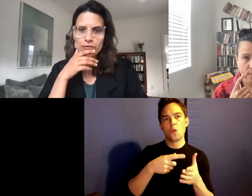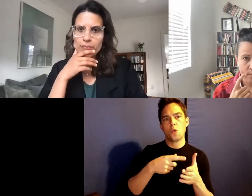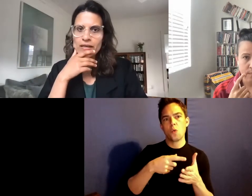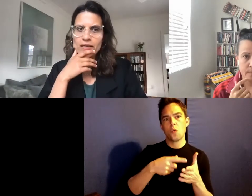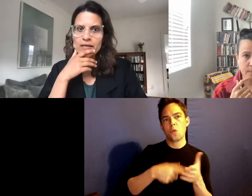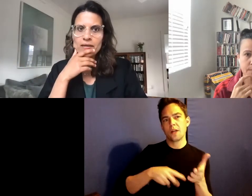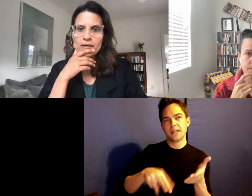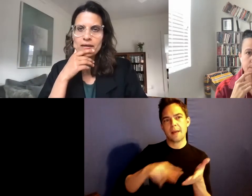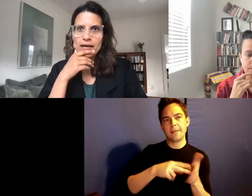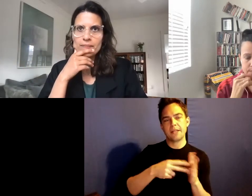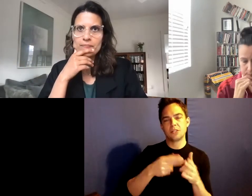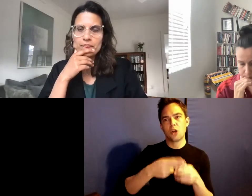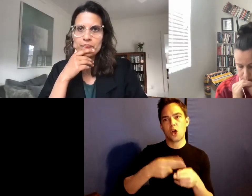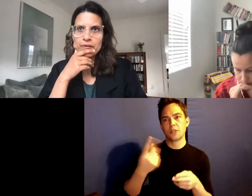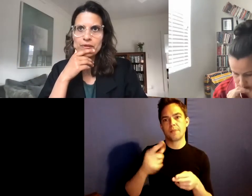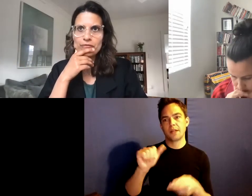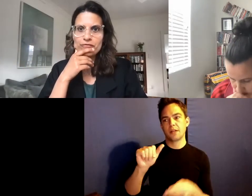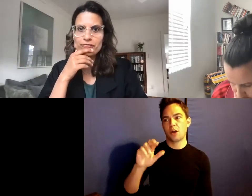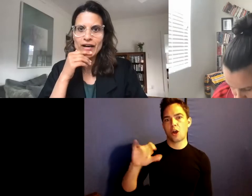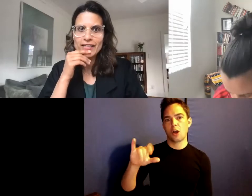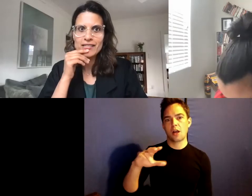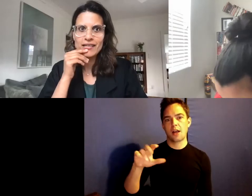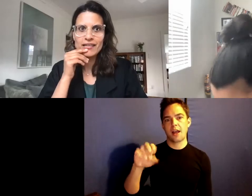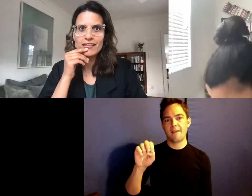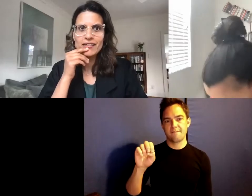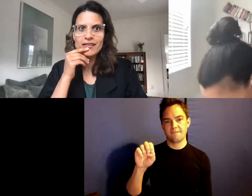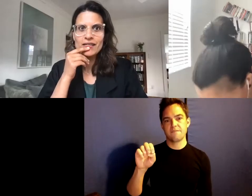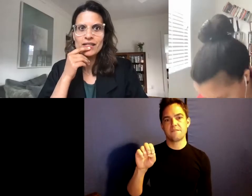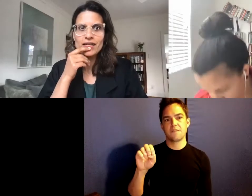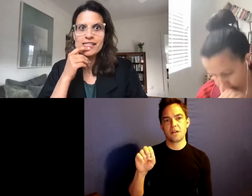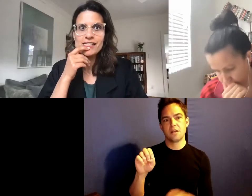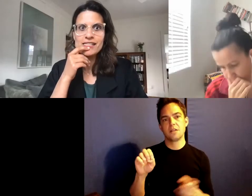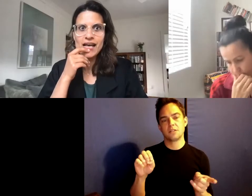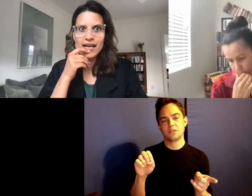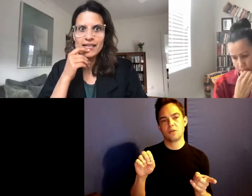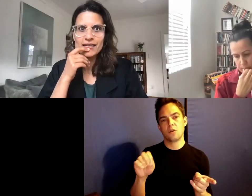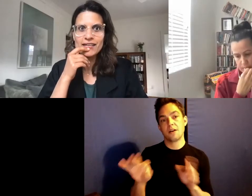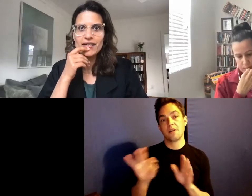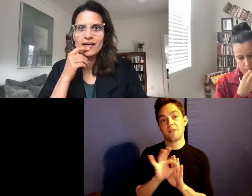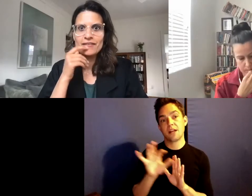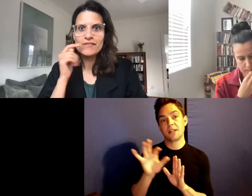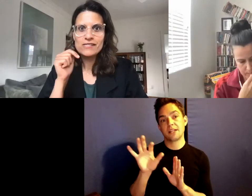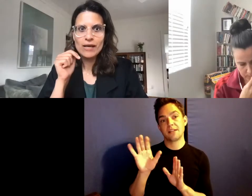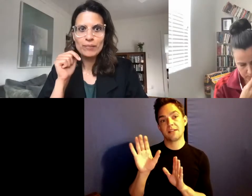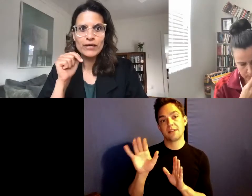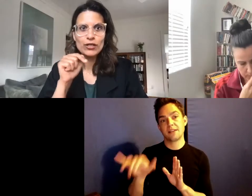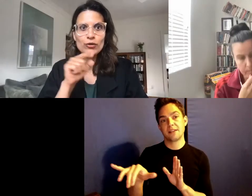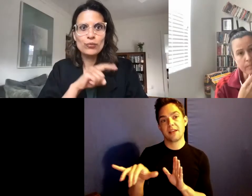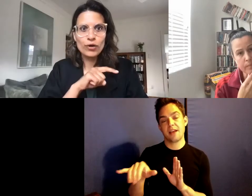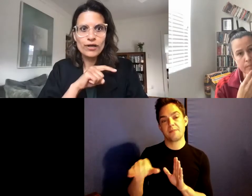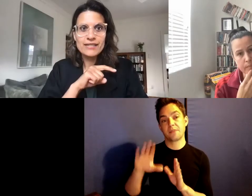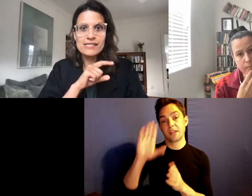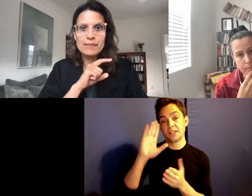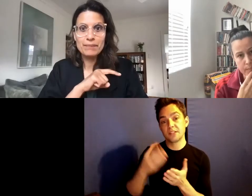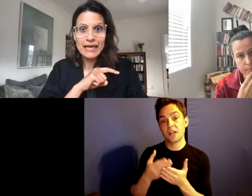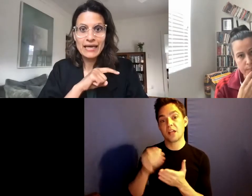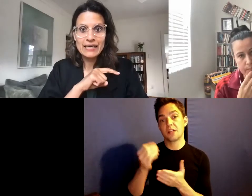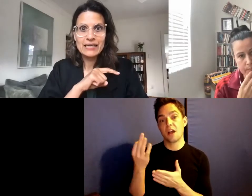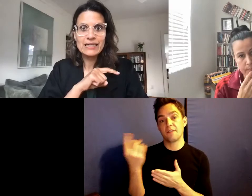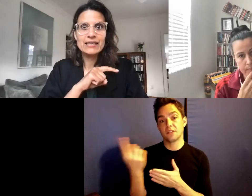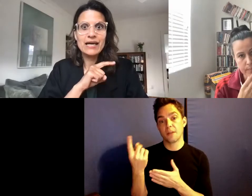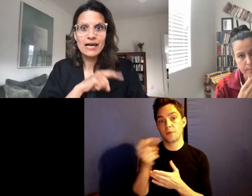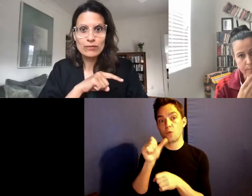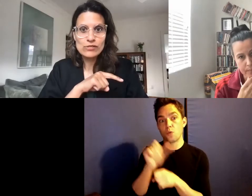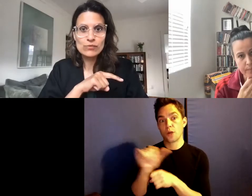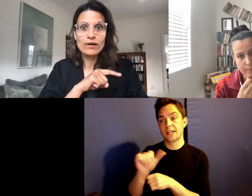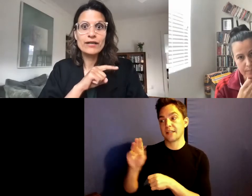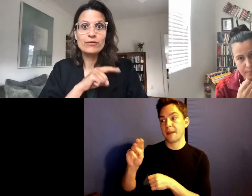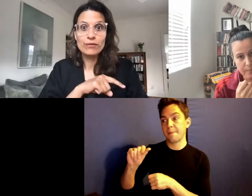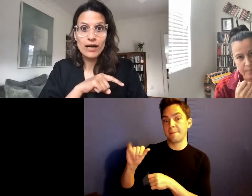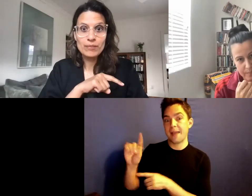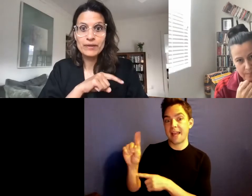For me, finding the son of somebody who worked as a made in the house where I grew up in